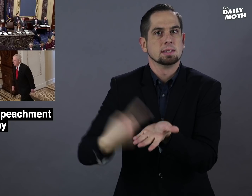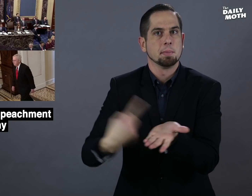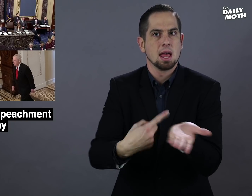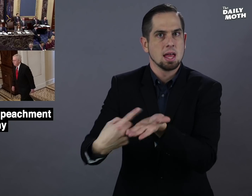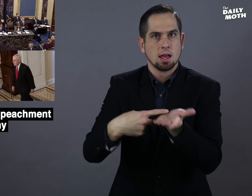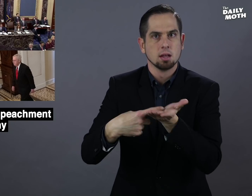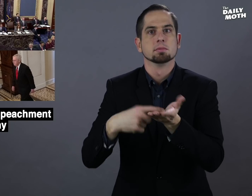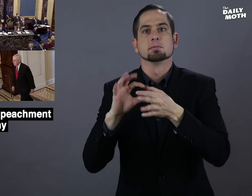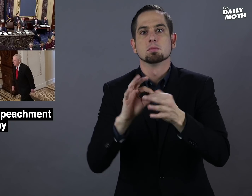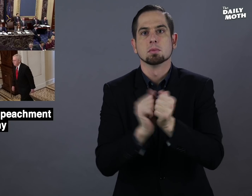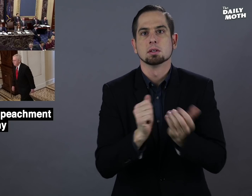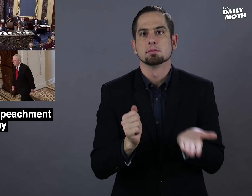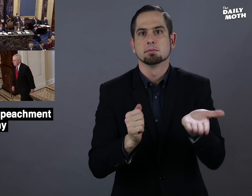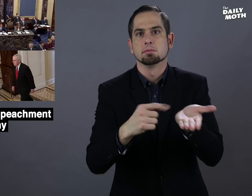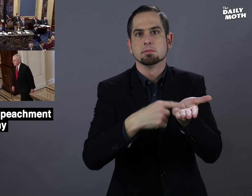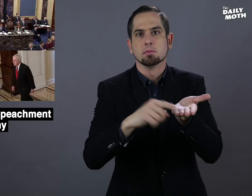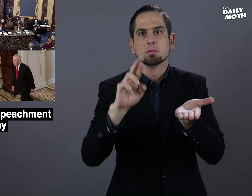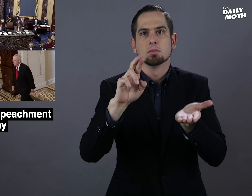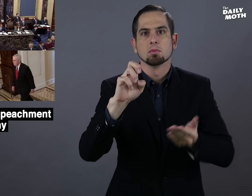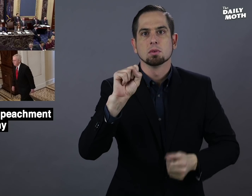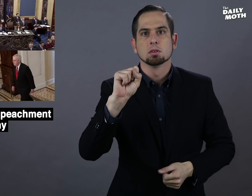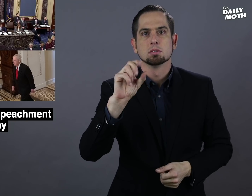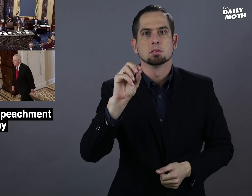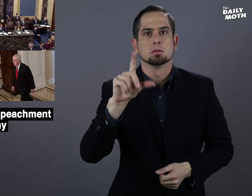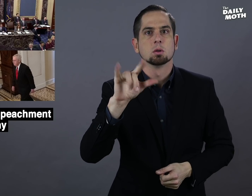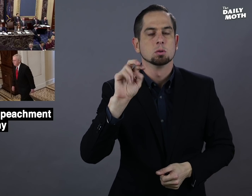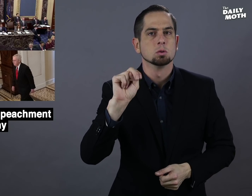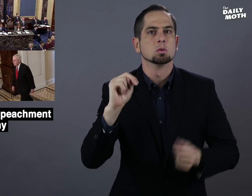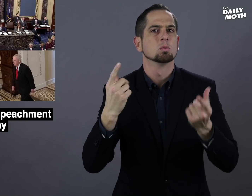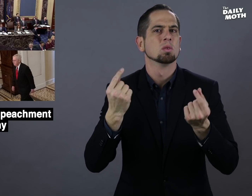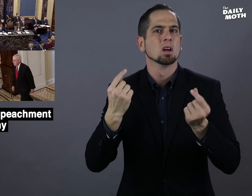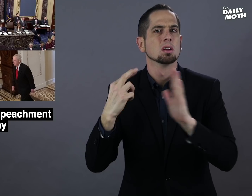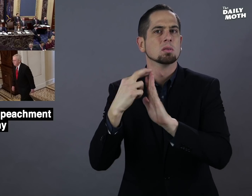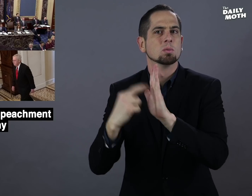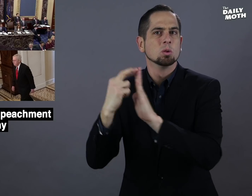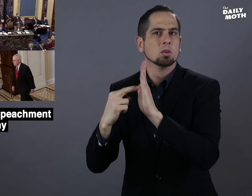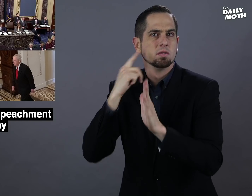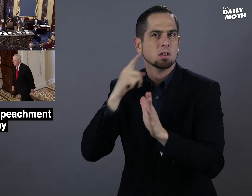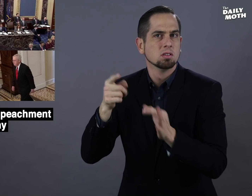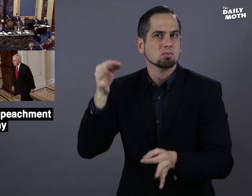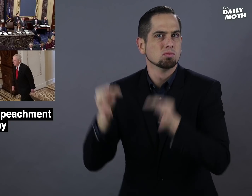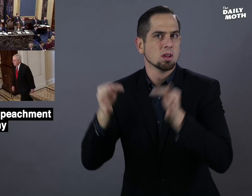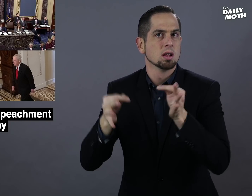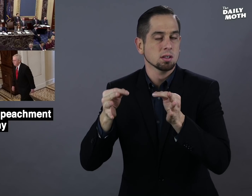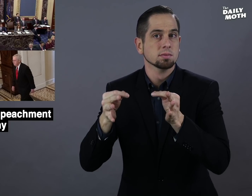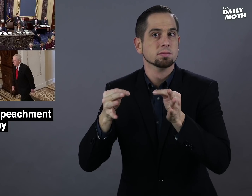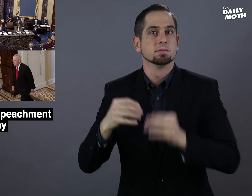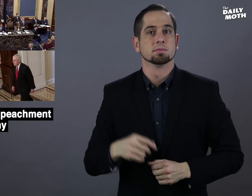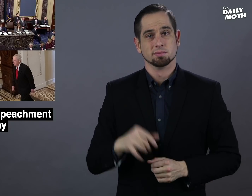with a debate on a resolution on trial rules.